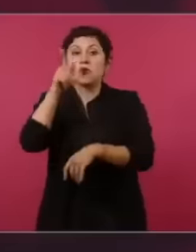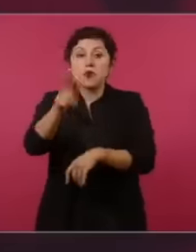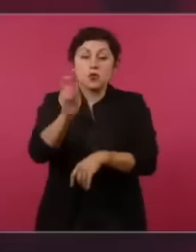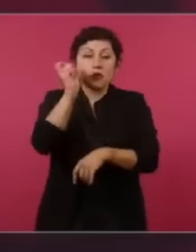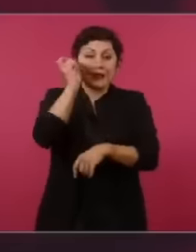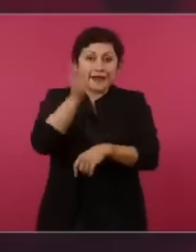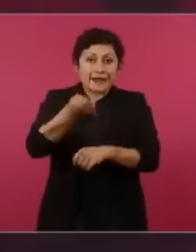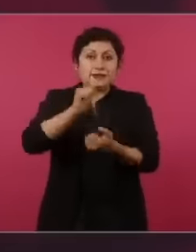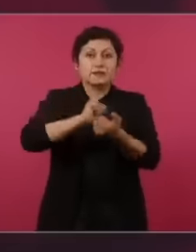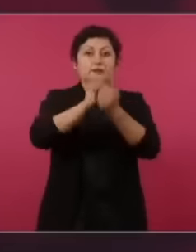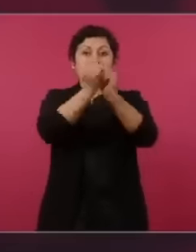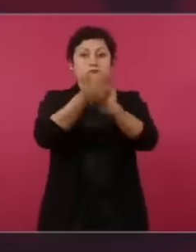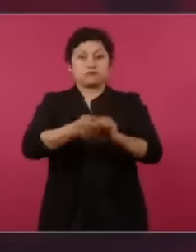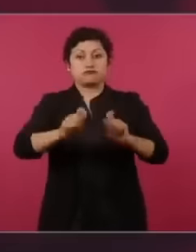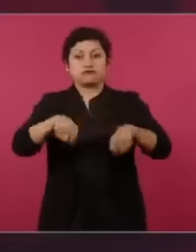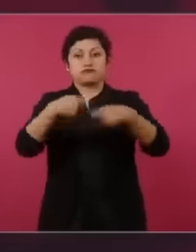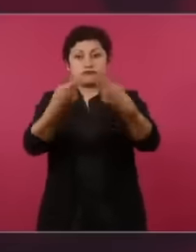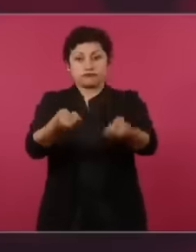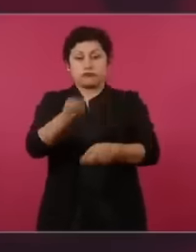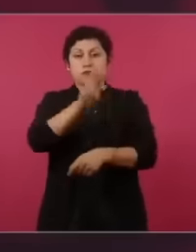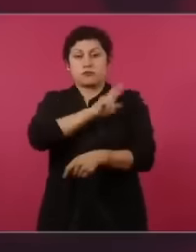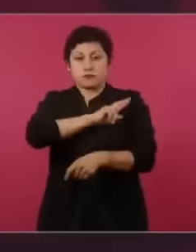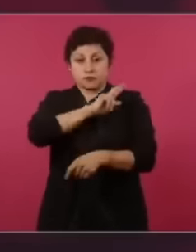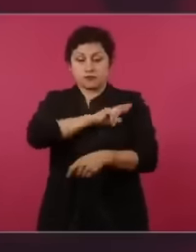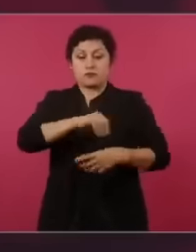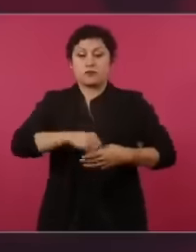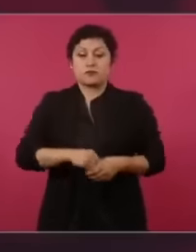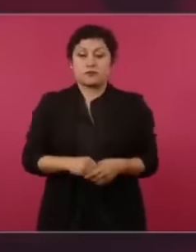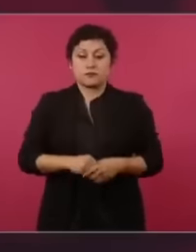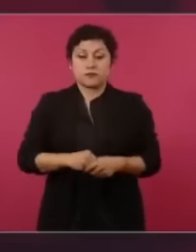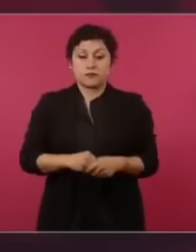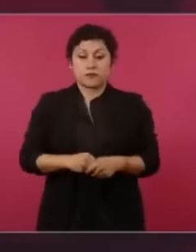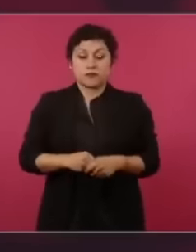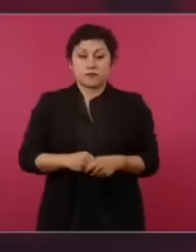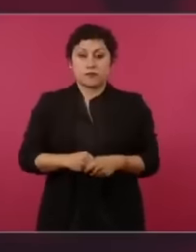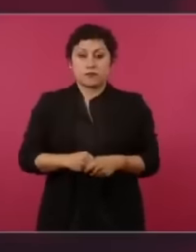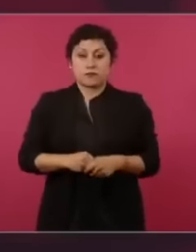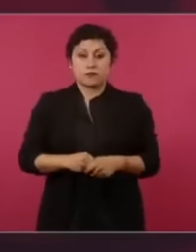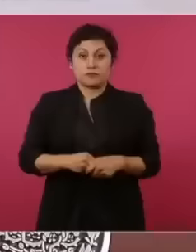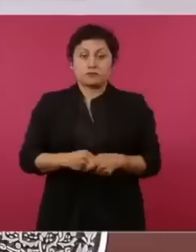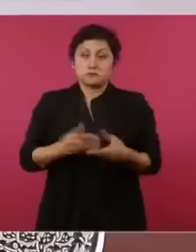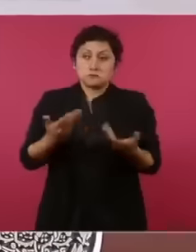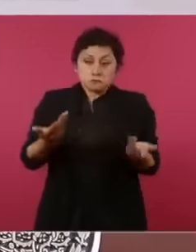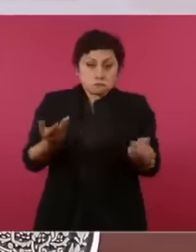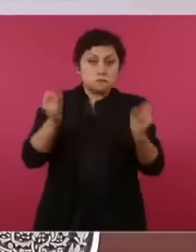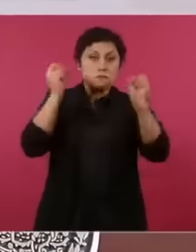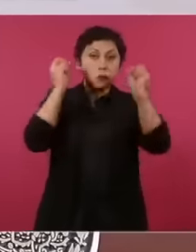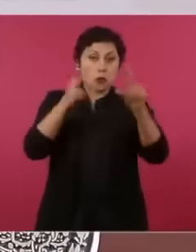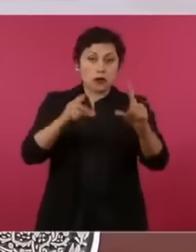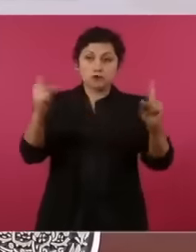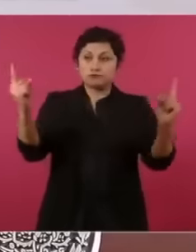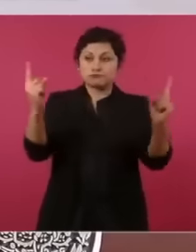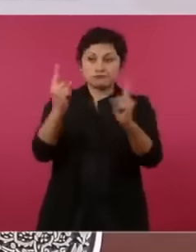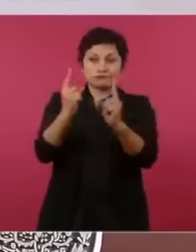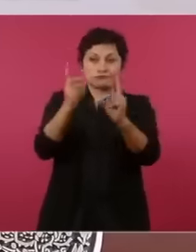and he already answers No, well, we agree,